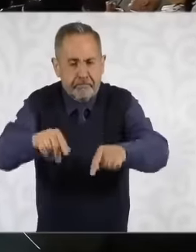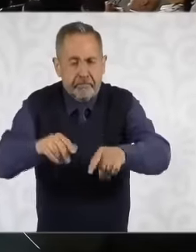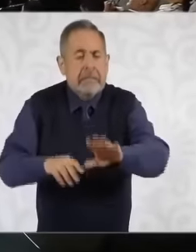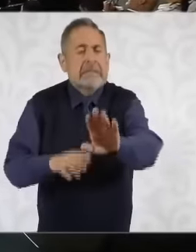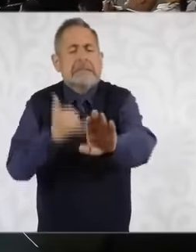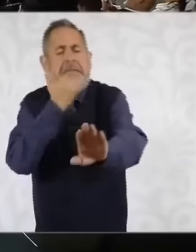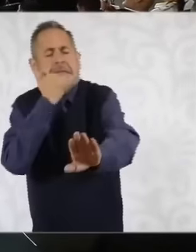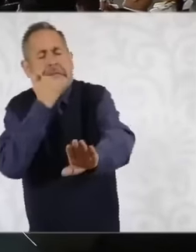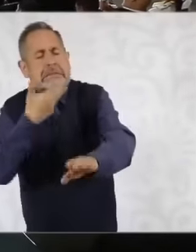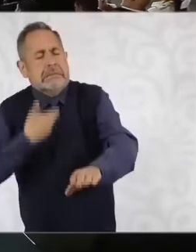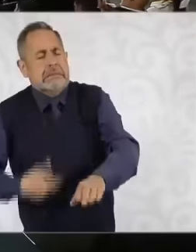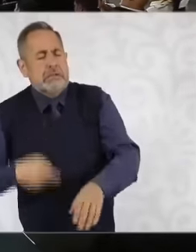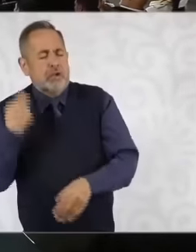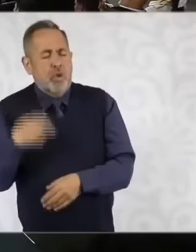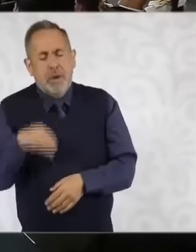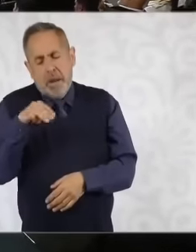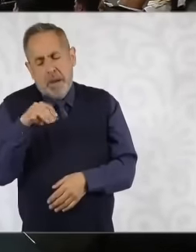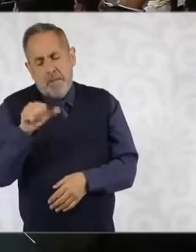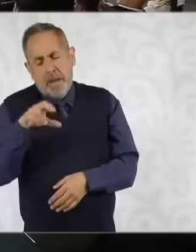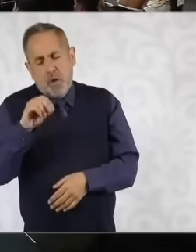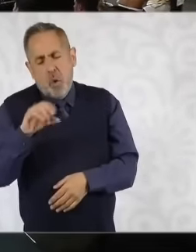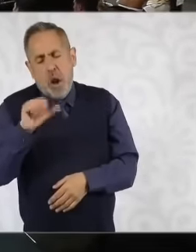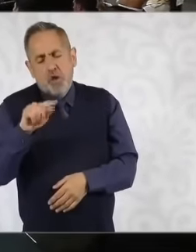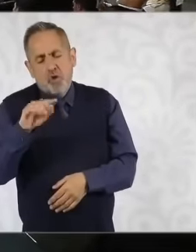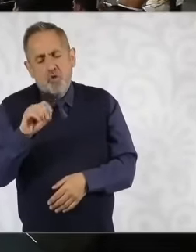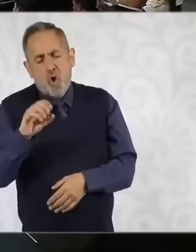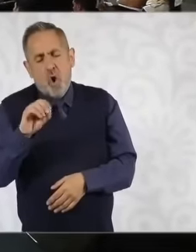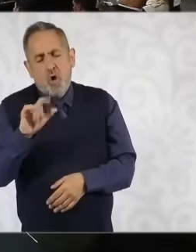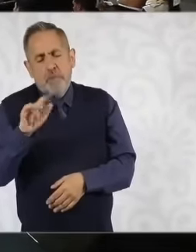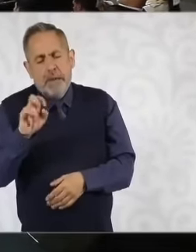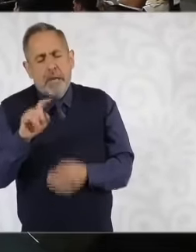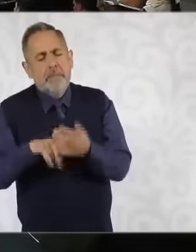Marco Antonio Alvera from the digital newspaper yalg news of Canal México news World a second